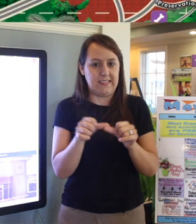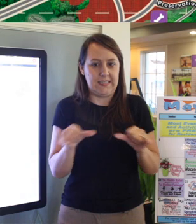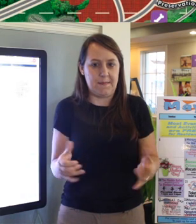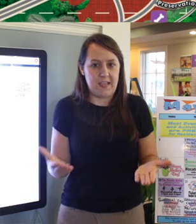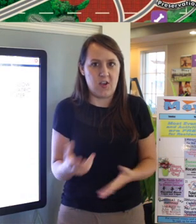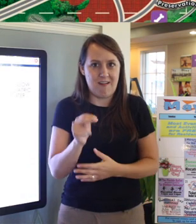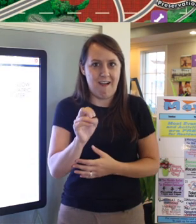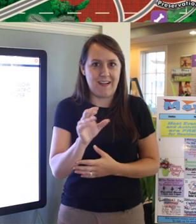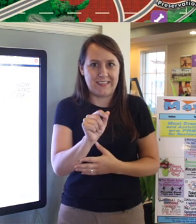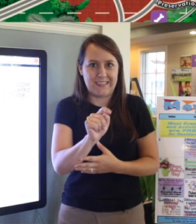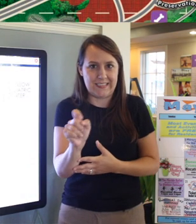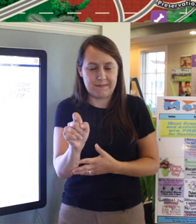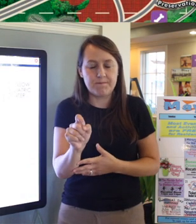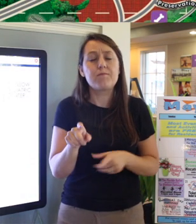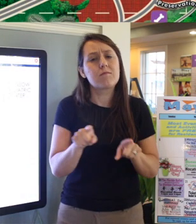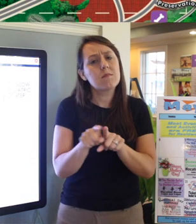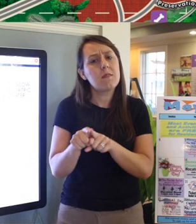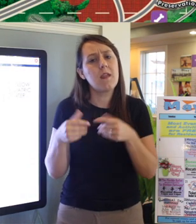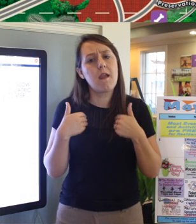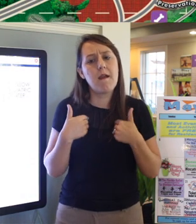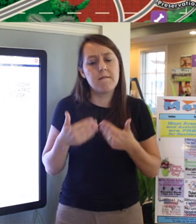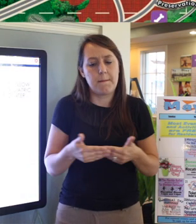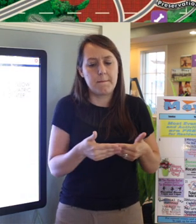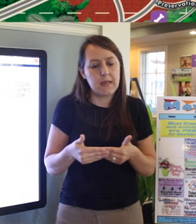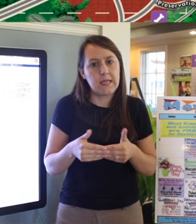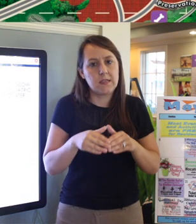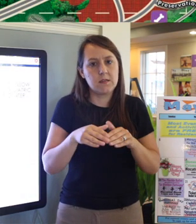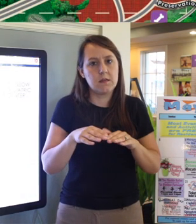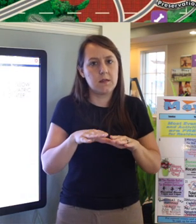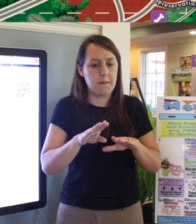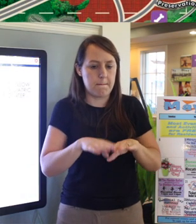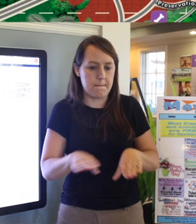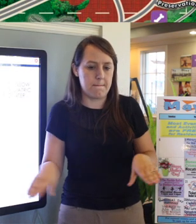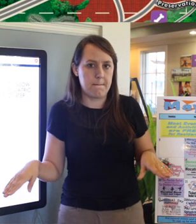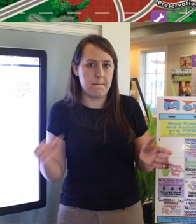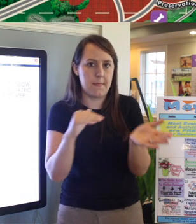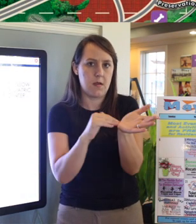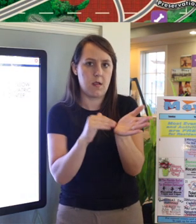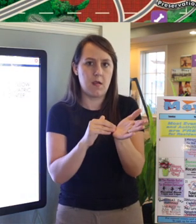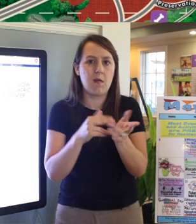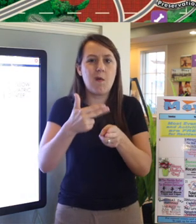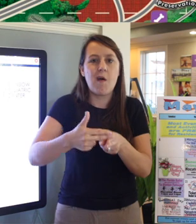We also have a pediatrician Rainbow Pediatrics up there